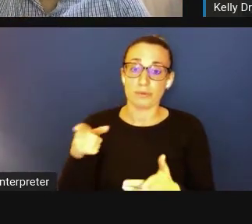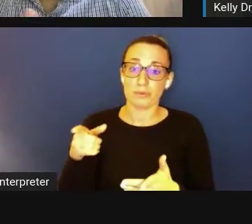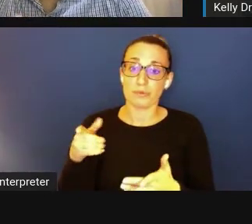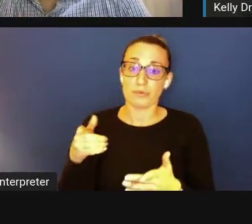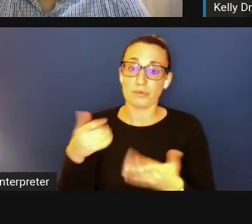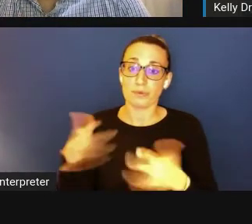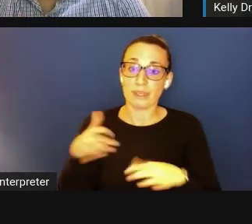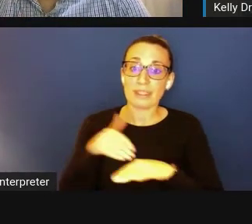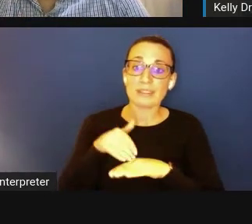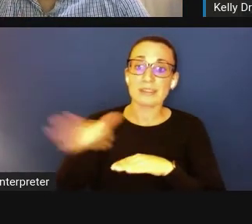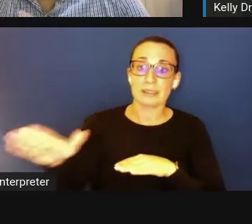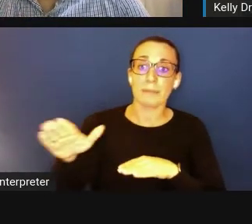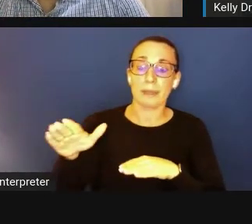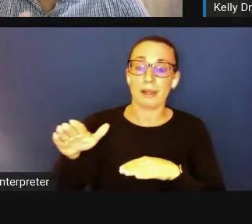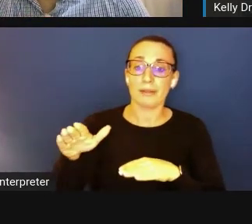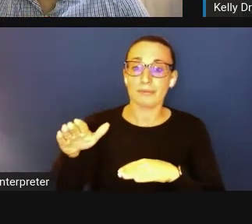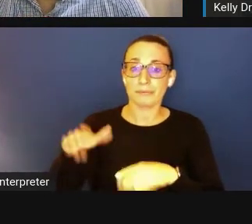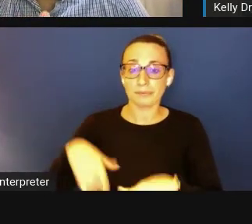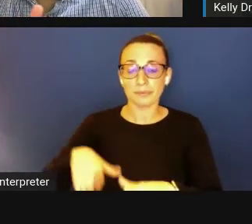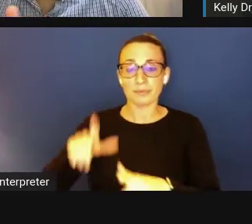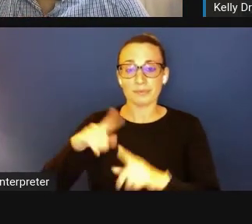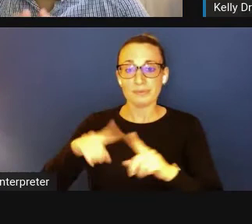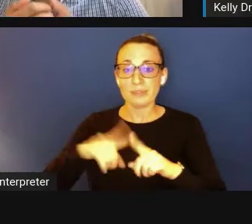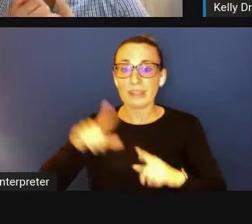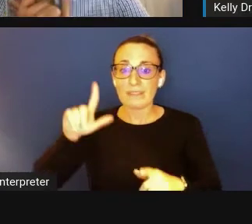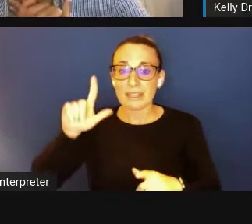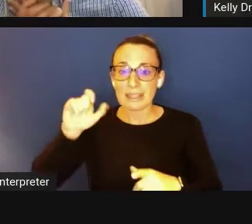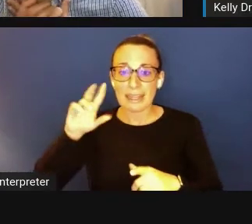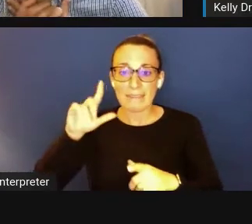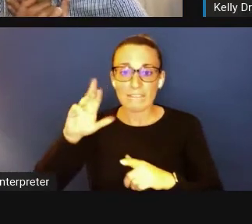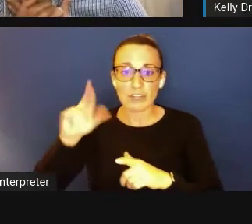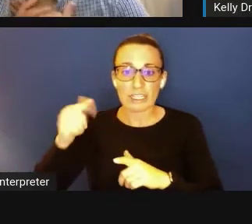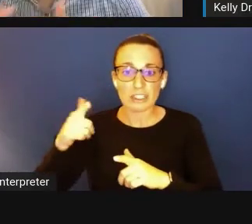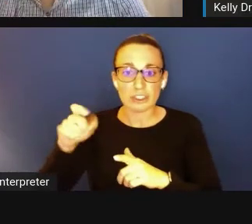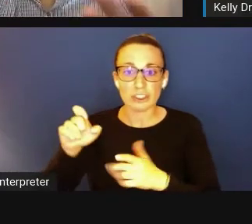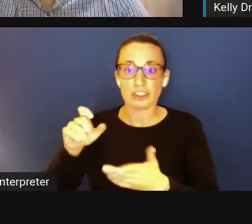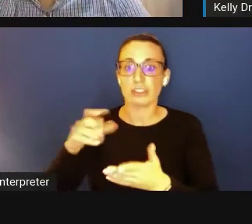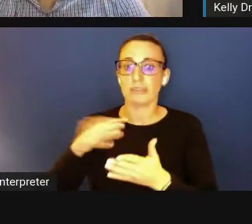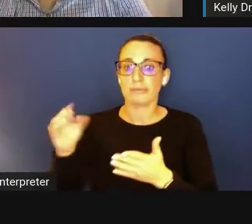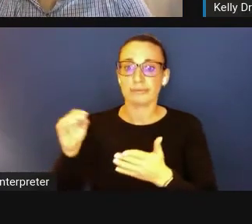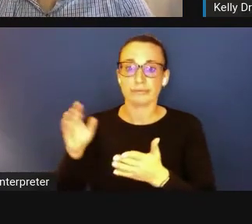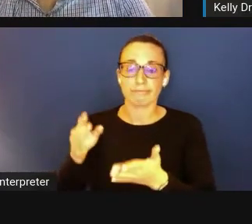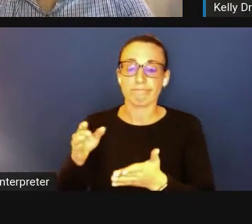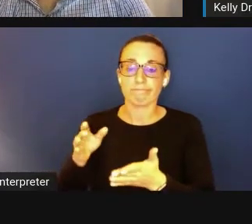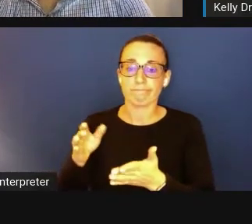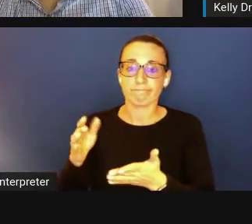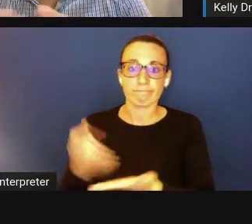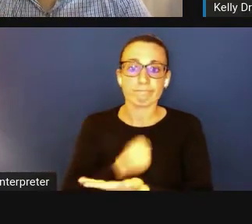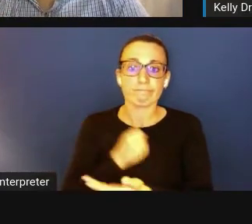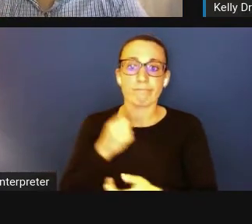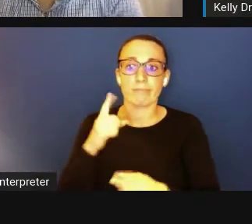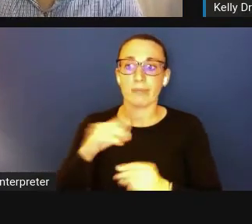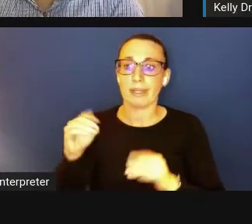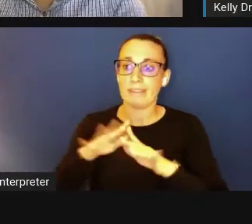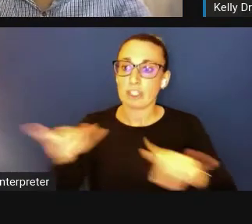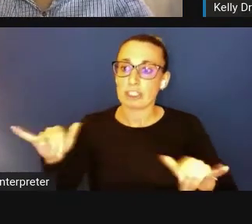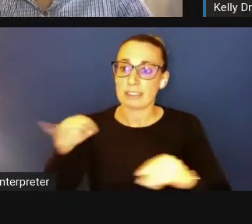and leveraged it and taken advantage of it to really improve, in a way, like diversity of the workforce, but also help your small business,